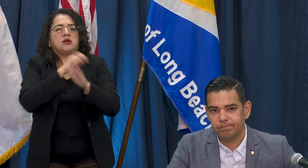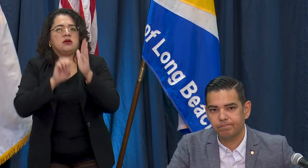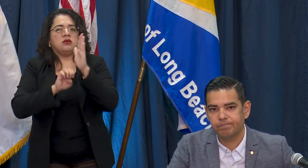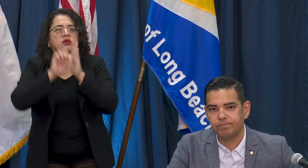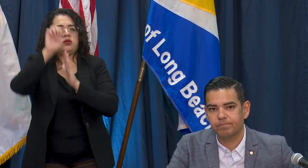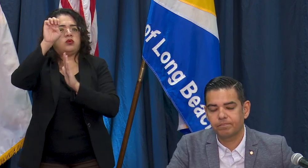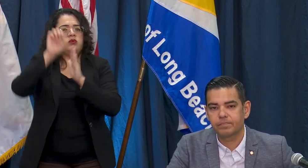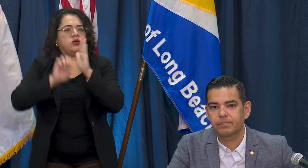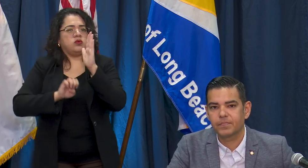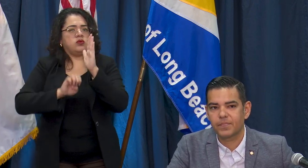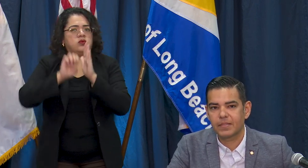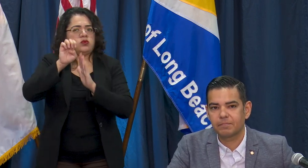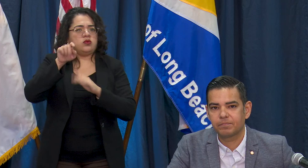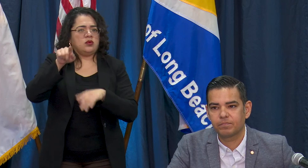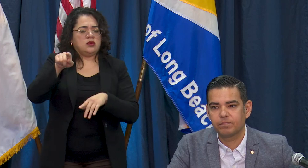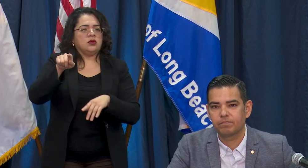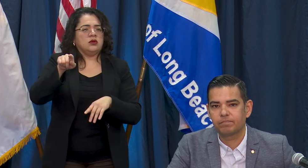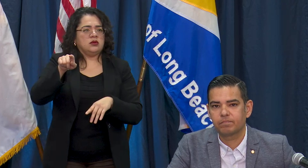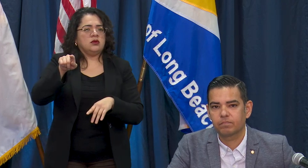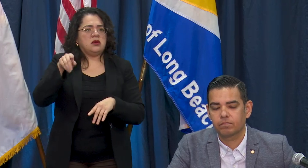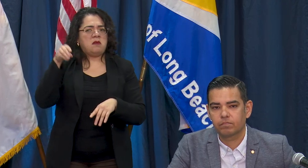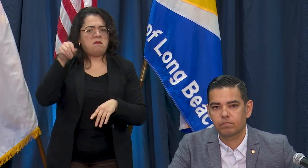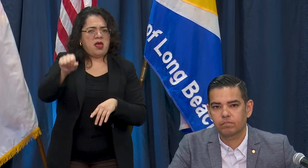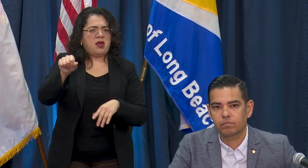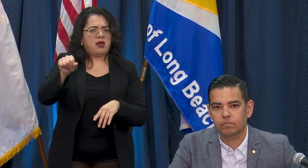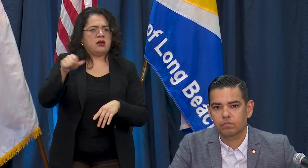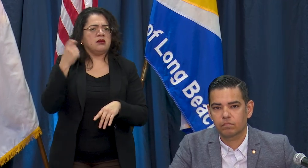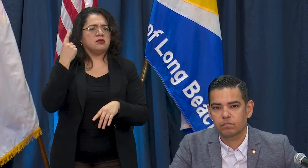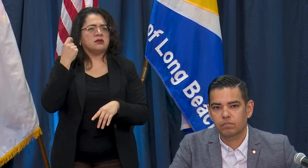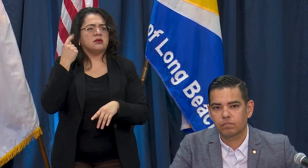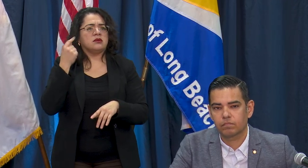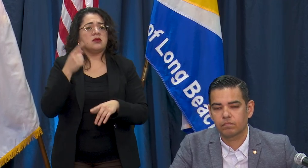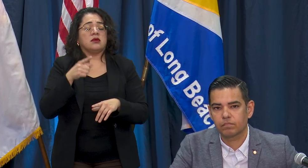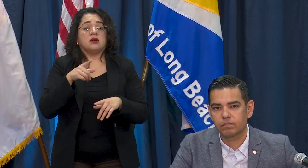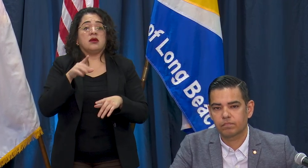patient transfer facility, with no commitment by the operator to reimburse